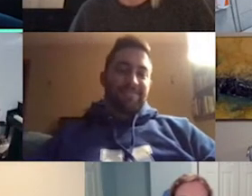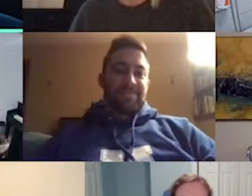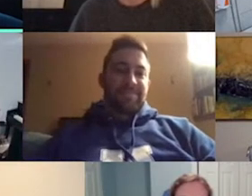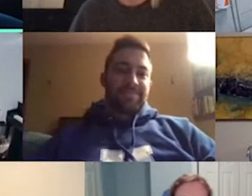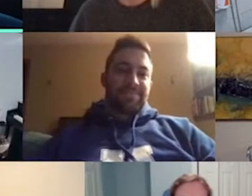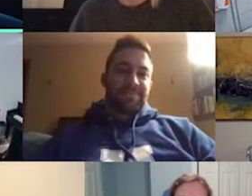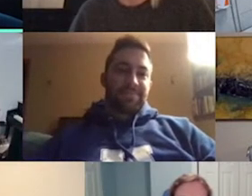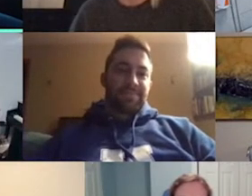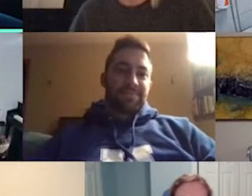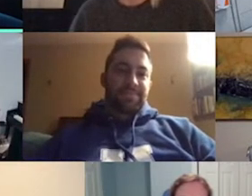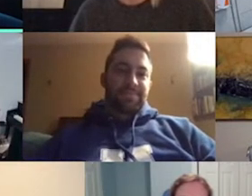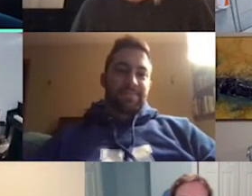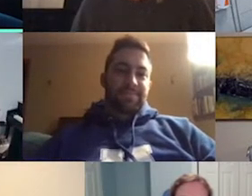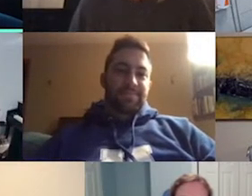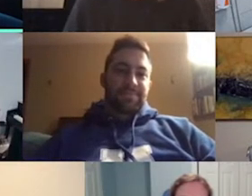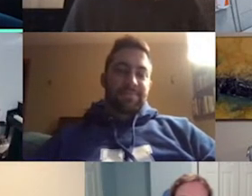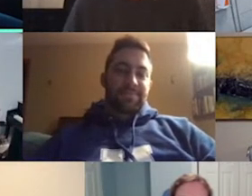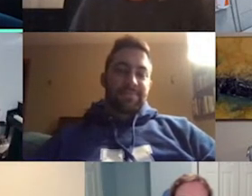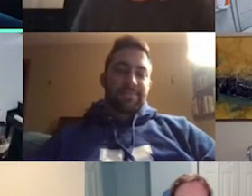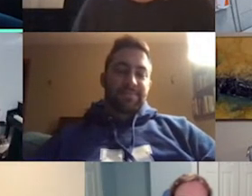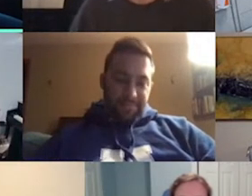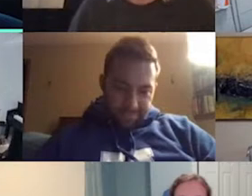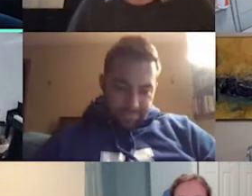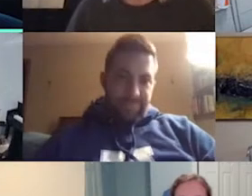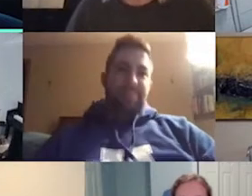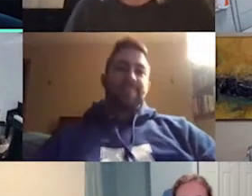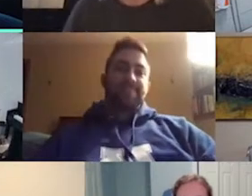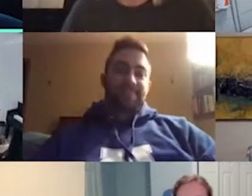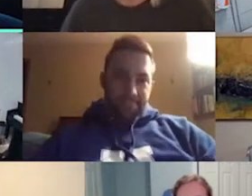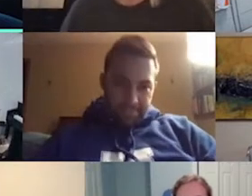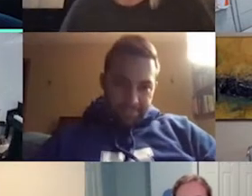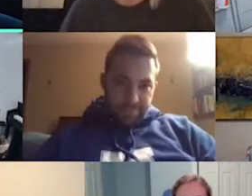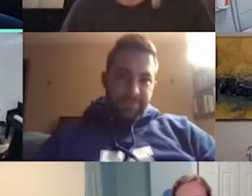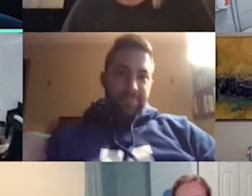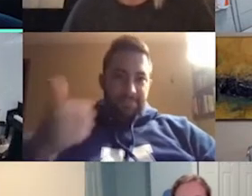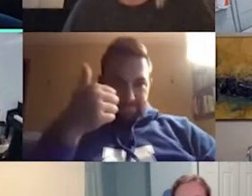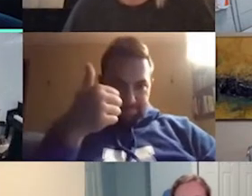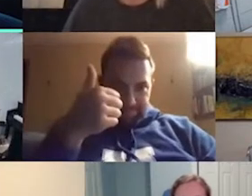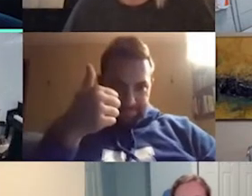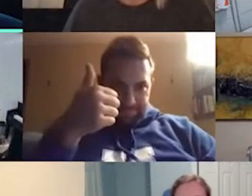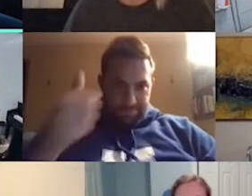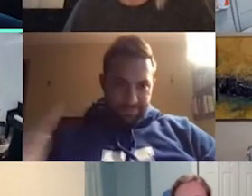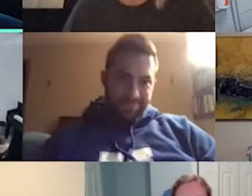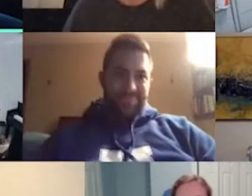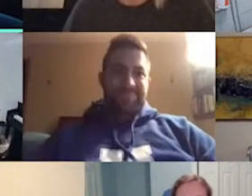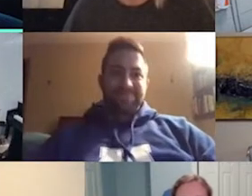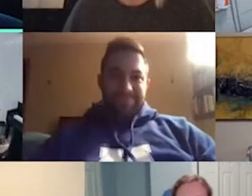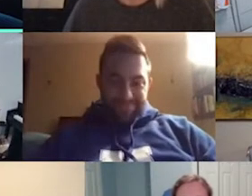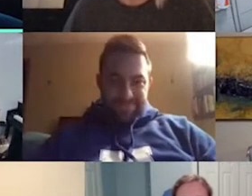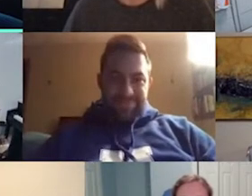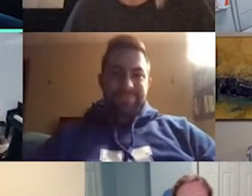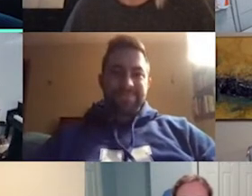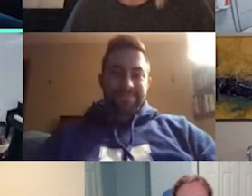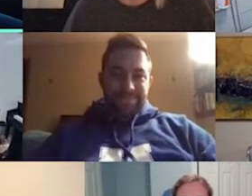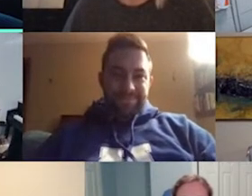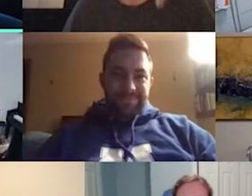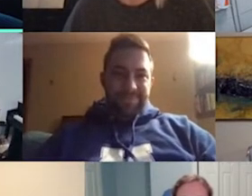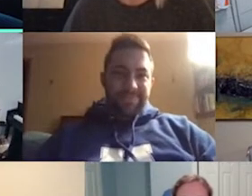Yeah, thanks for a great job with the choir at the Rotary yesterday. Appreciated that Wade new turbine.